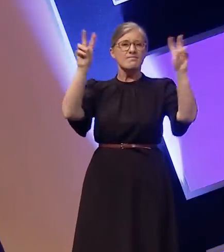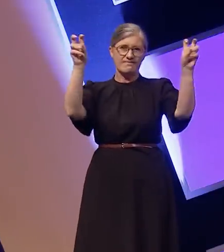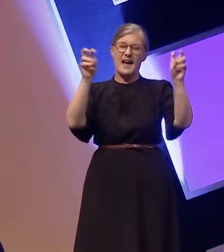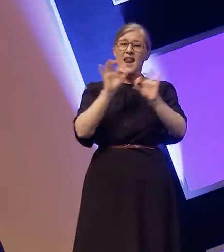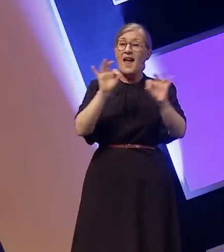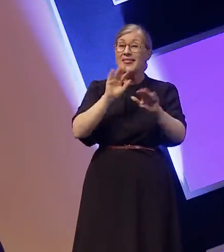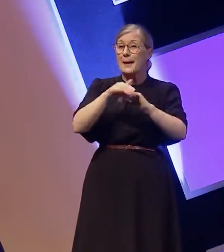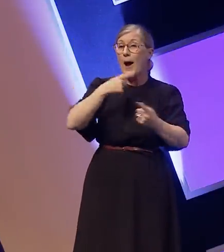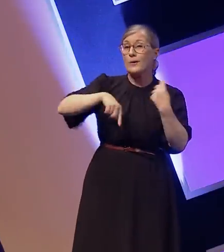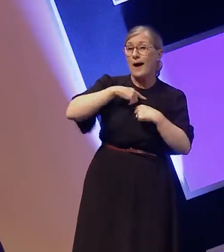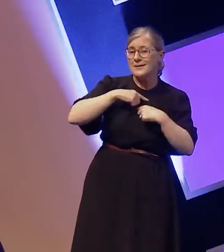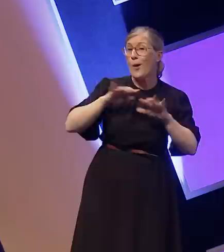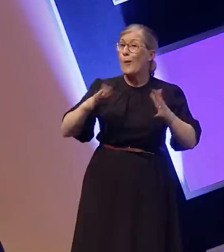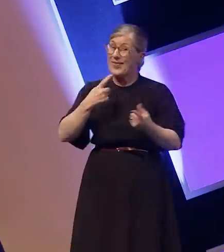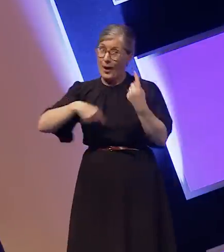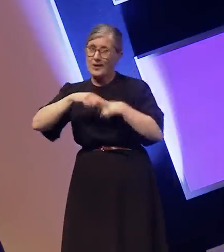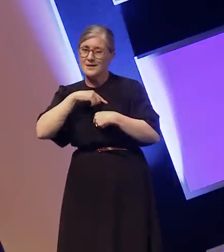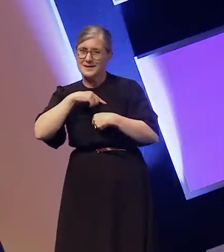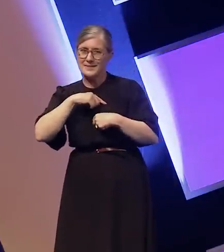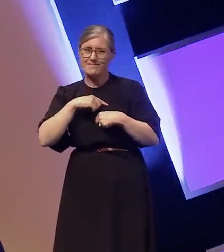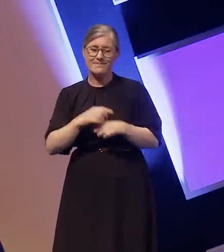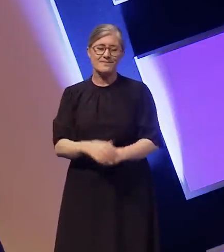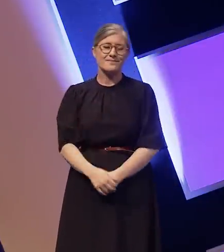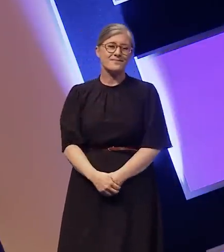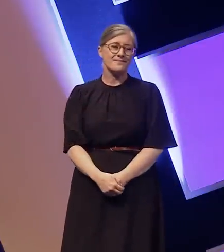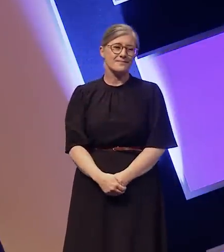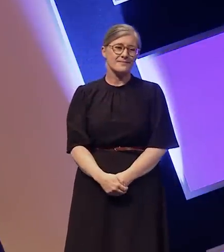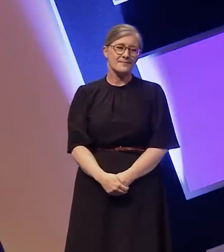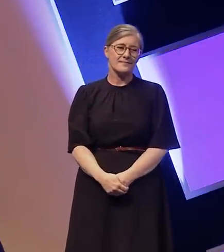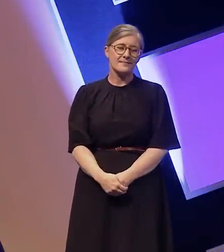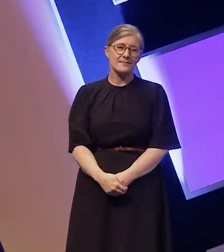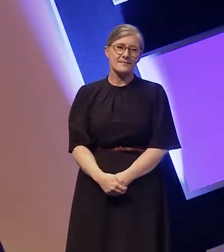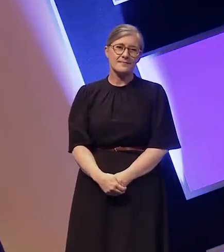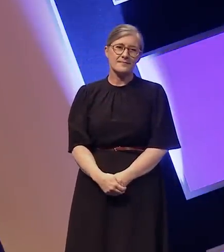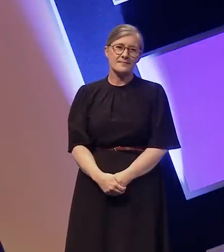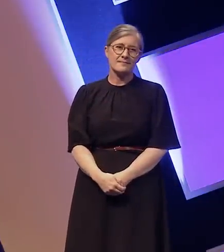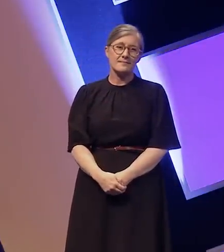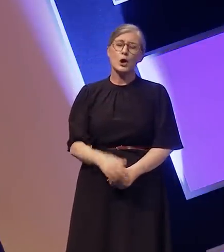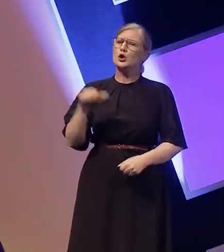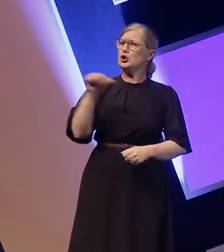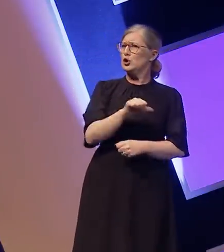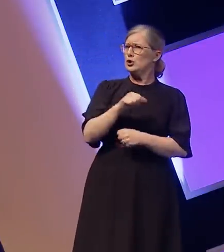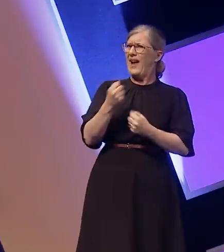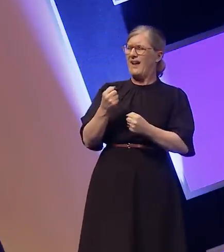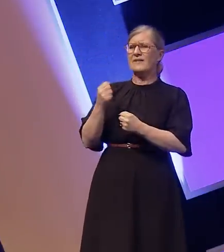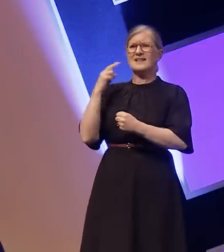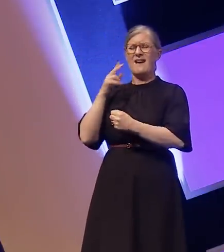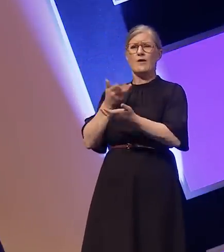thank you. A consultant should be involved at all stages when working with deaf people.